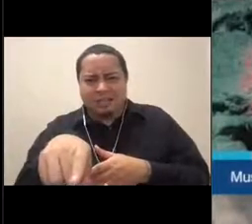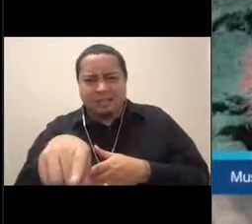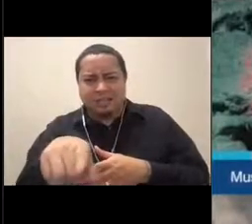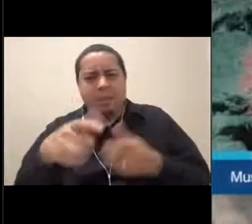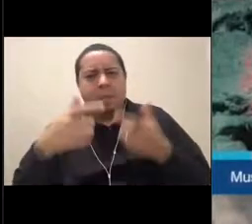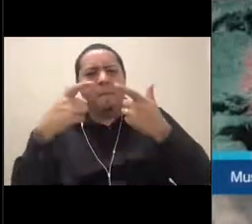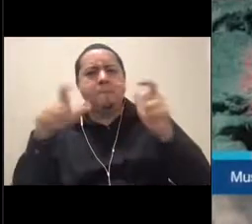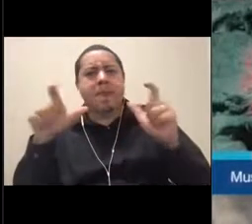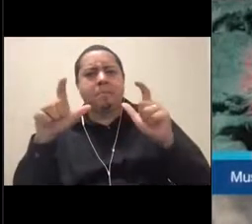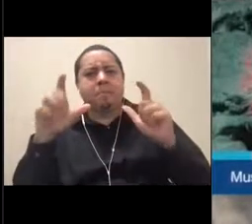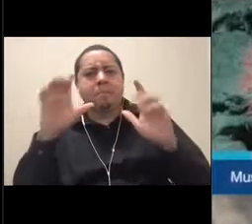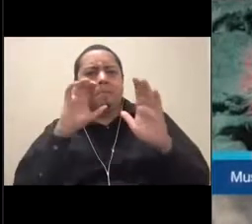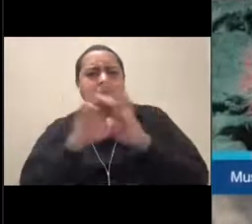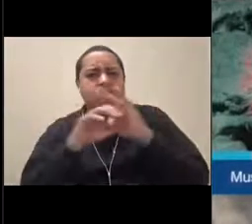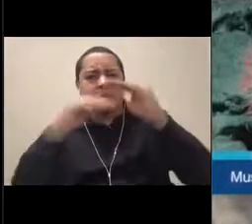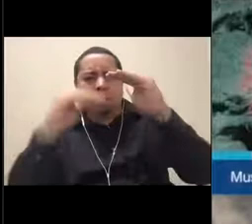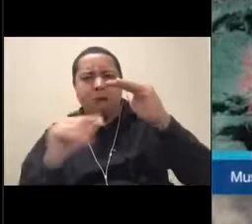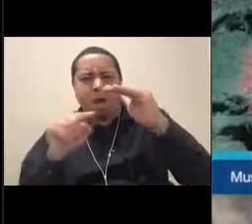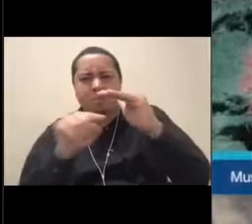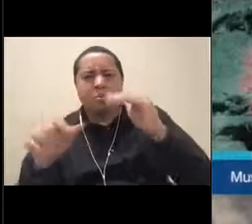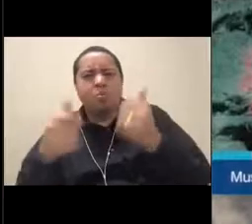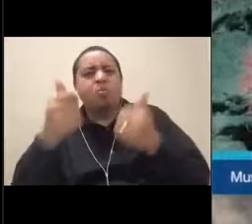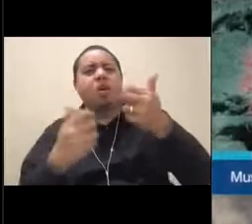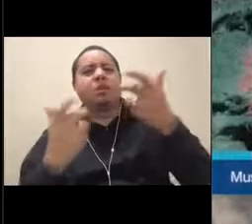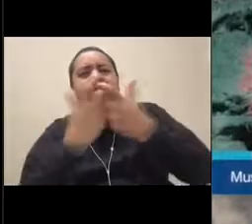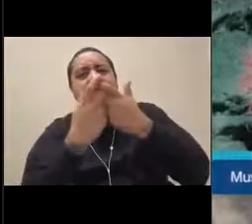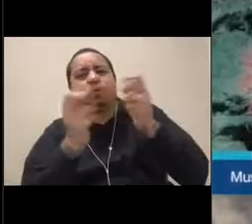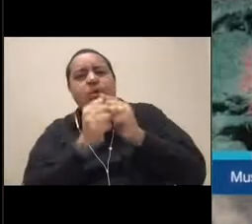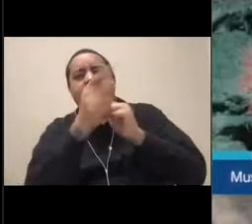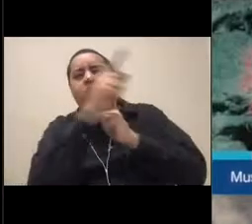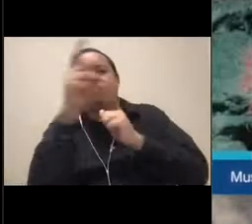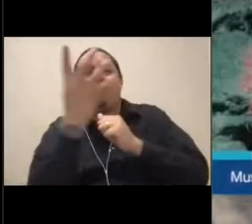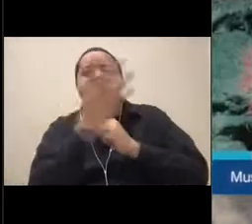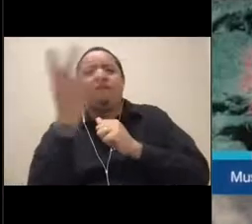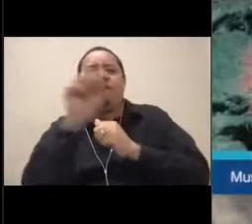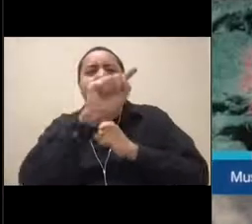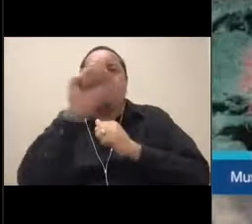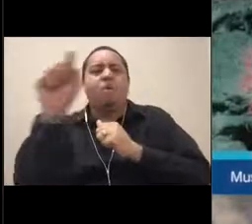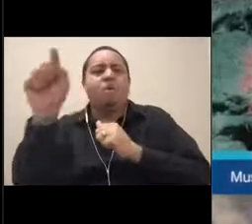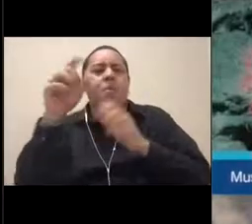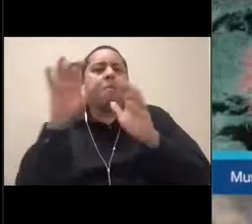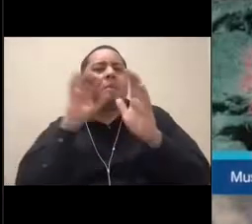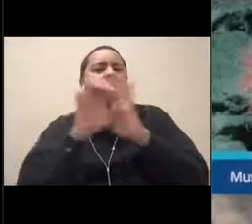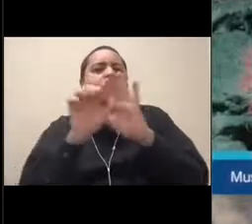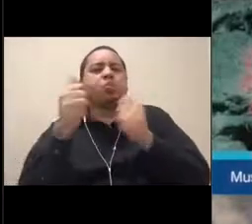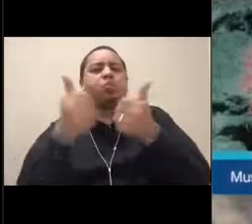[Nicole] Okay, this is Nicole from the chat box. So what does that look like that we've frozen our frame on?